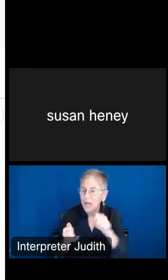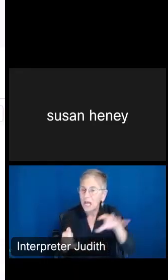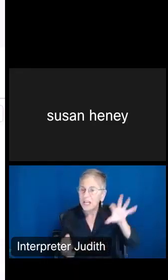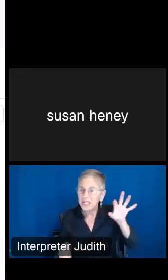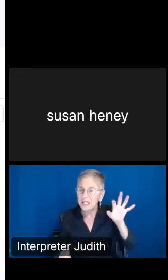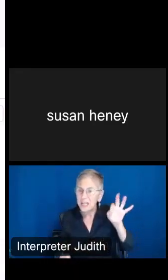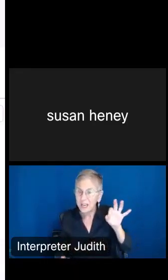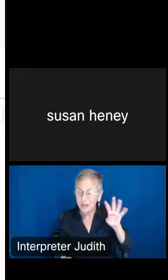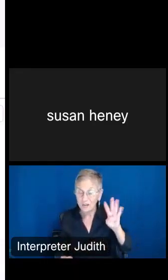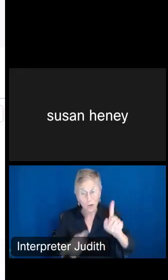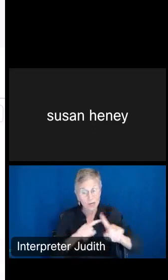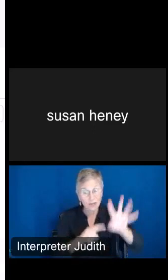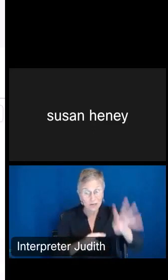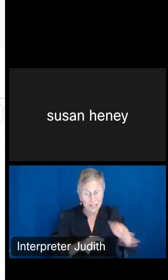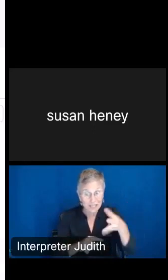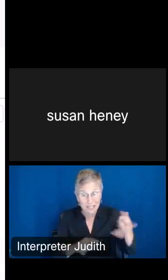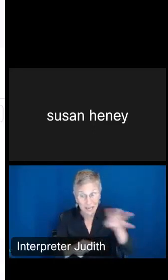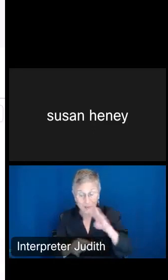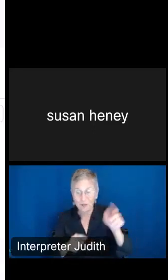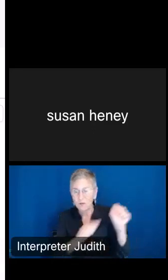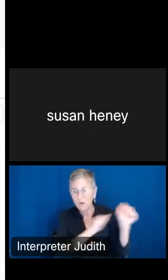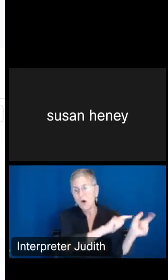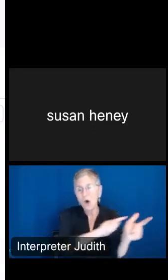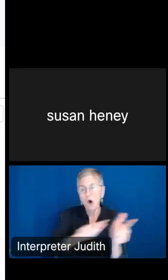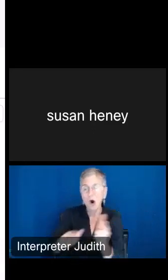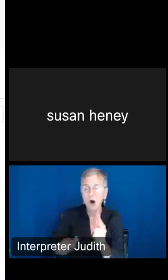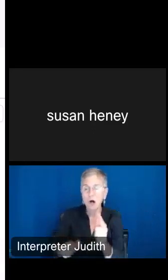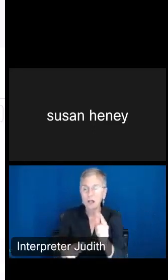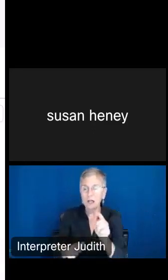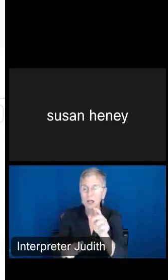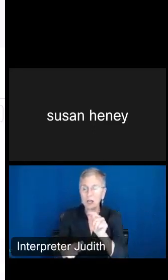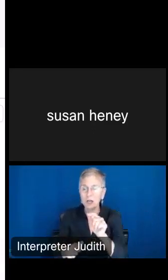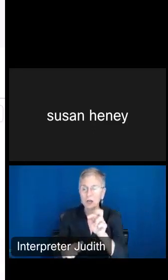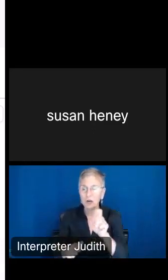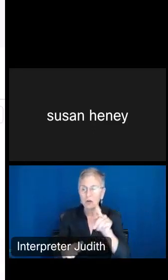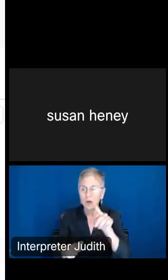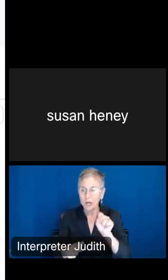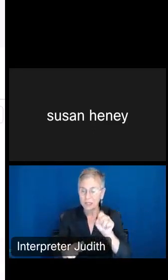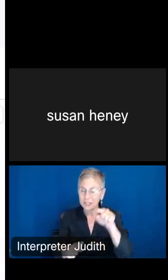disability for all census tracts in this particular county, and they're all -- you know, they